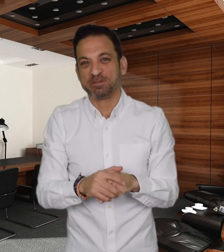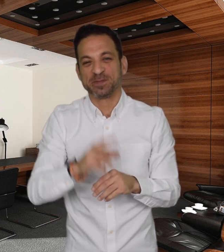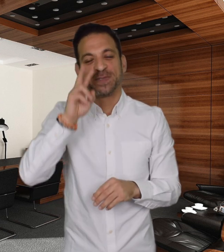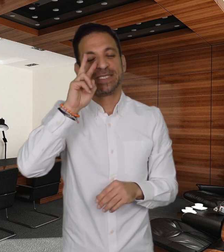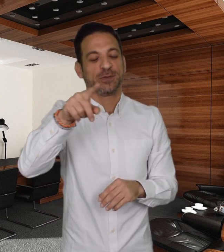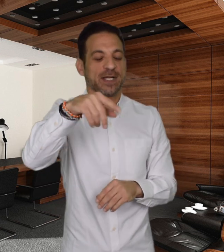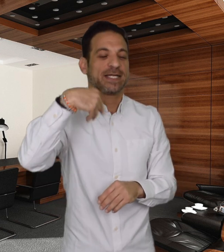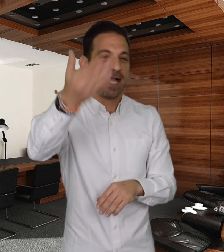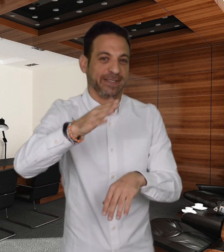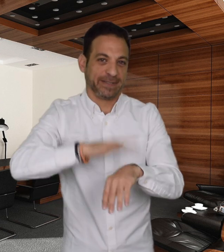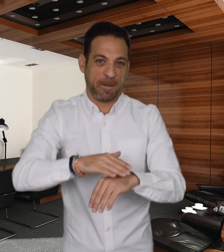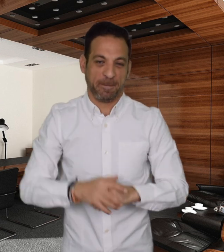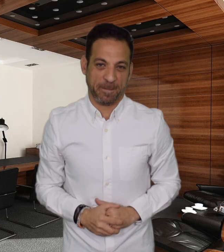See you next time!